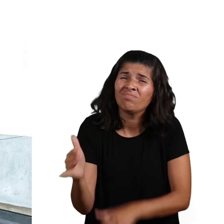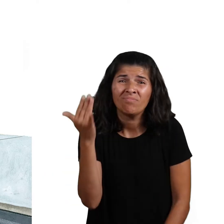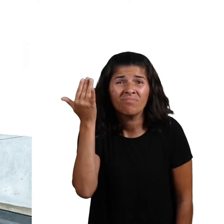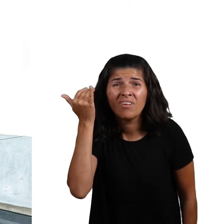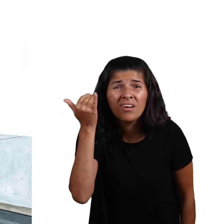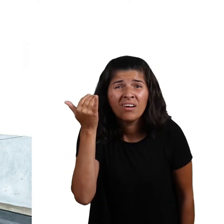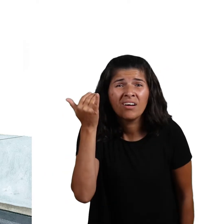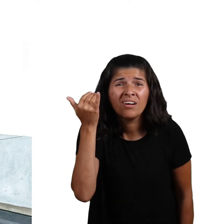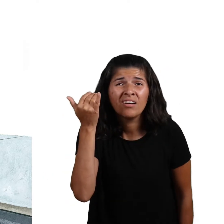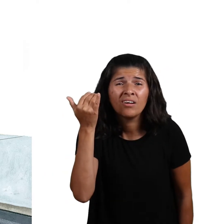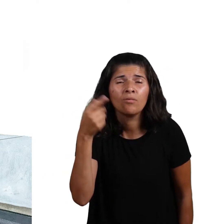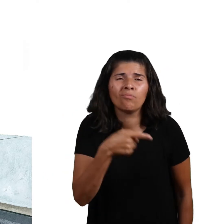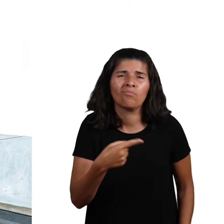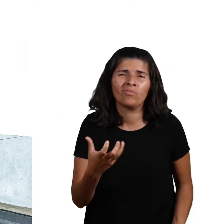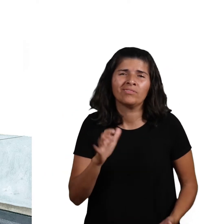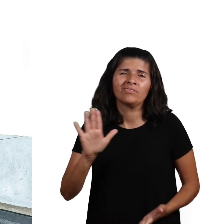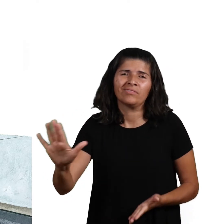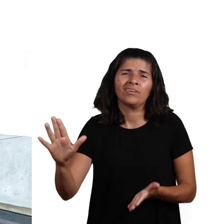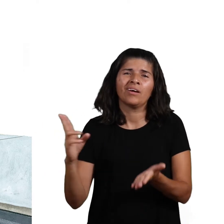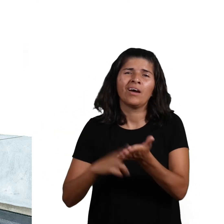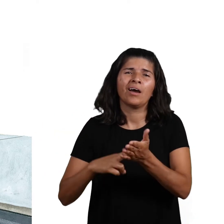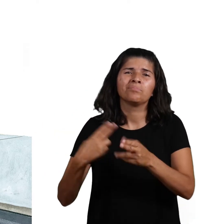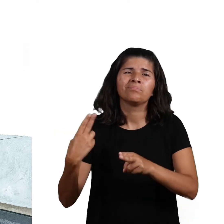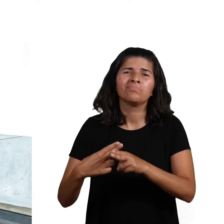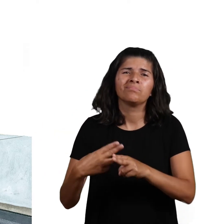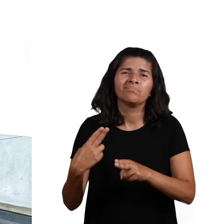to get her autograph.